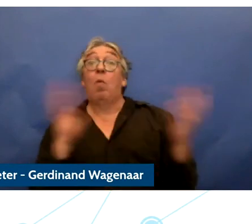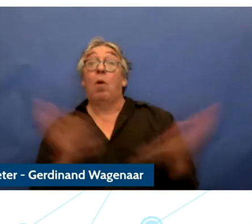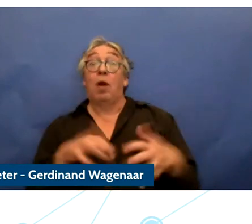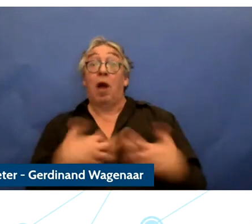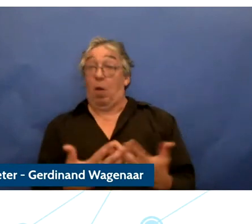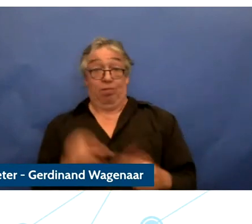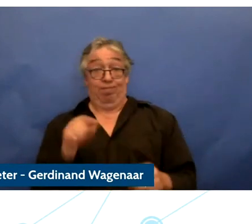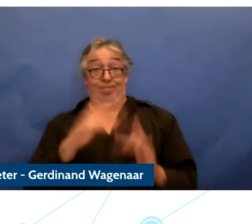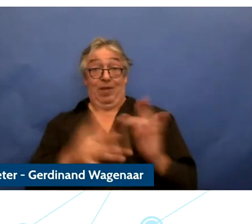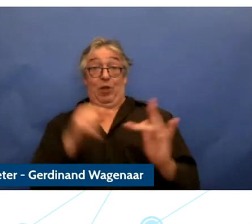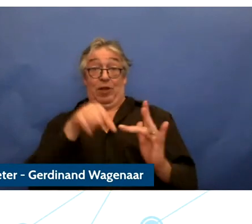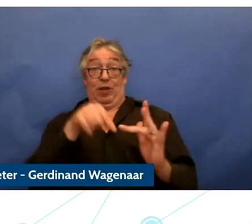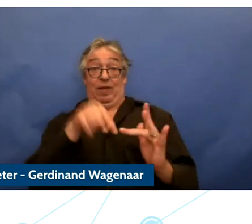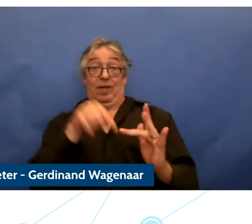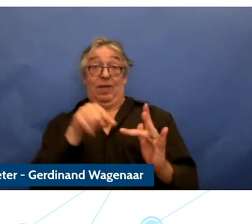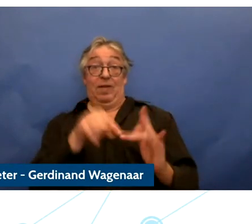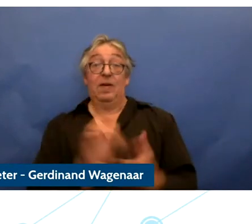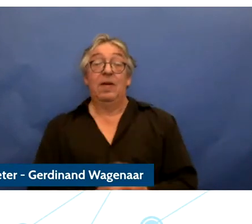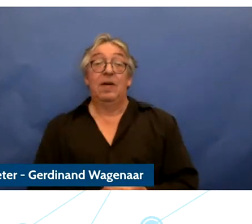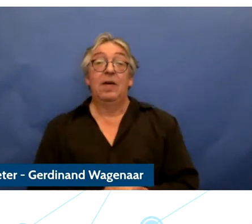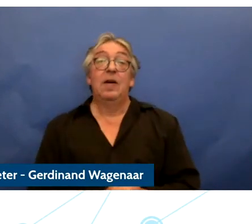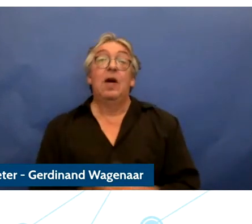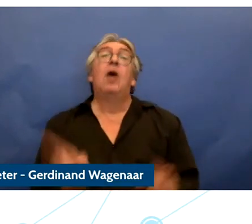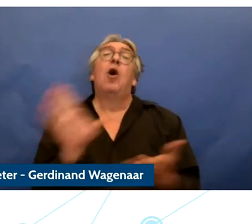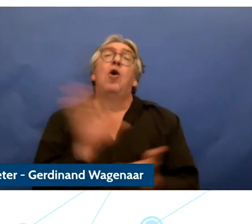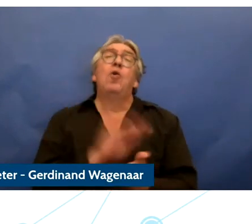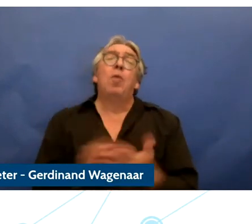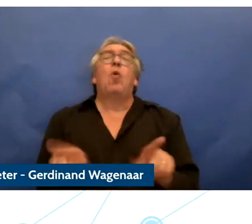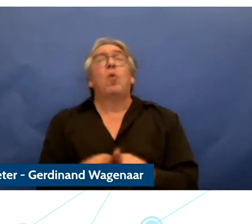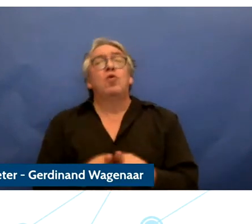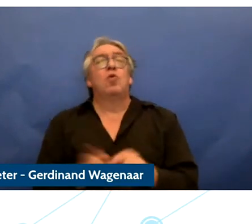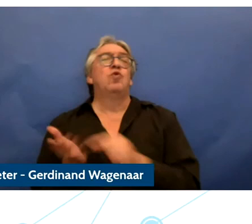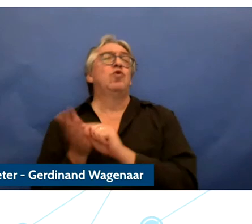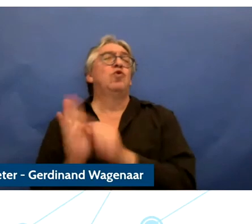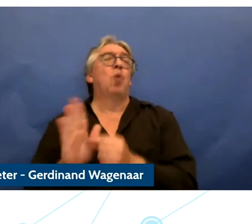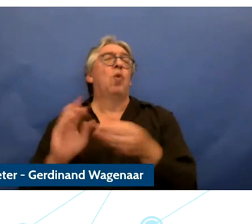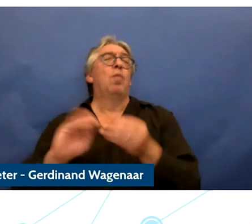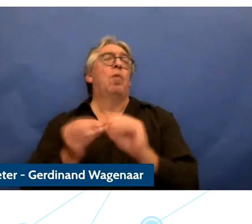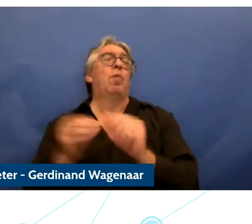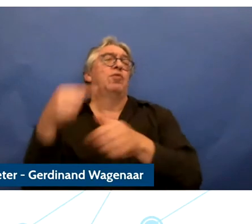outside world and equally the channelings that young people encounter.